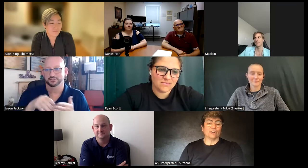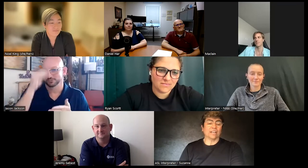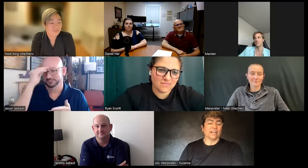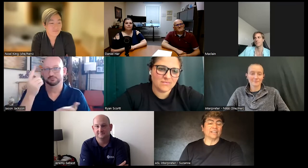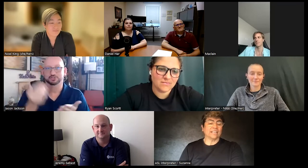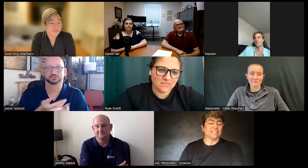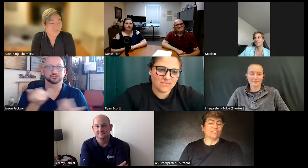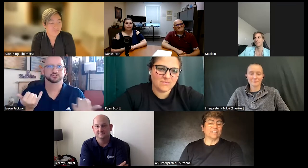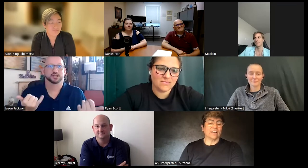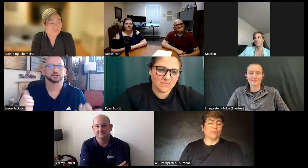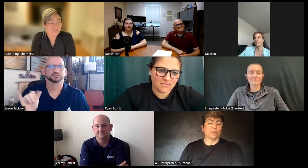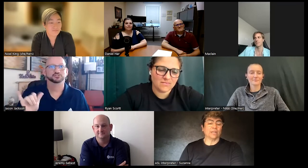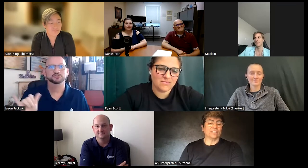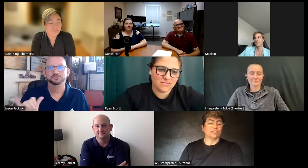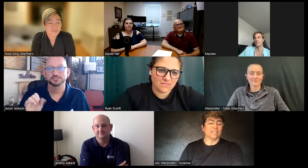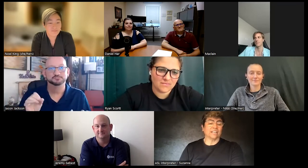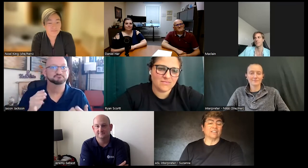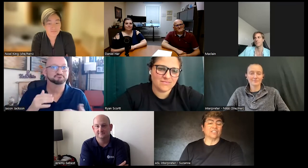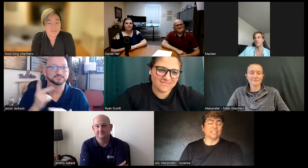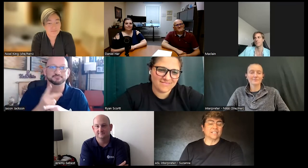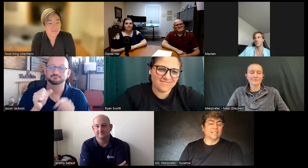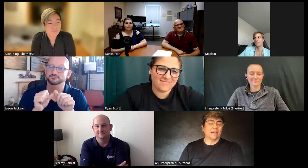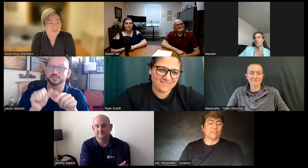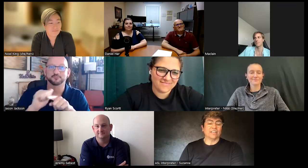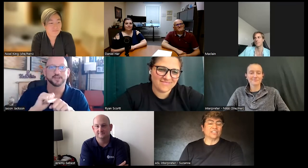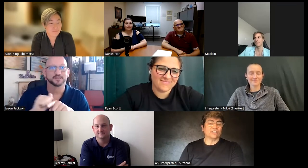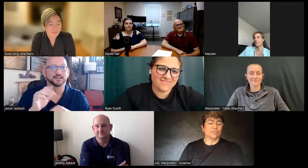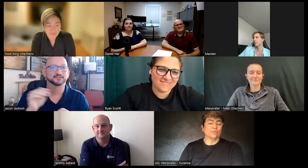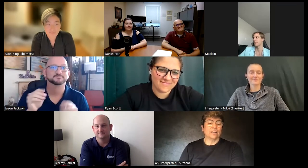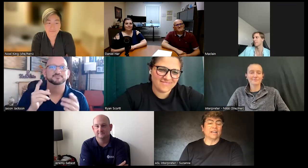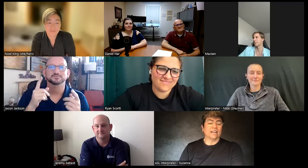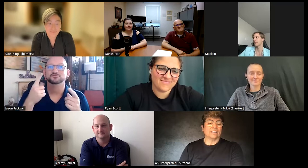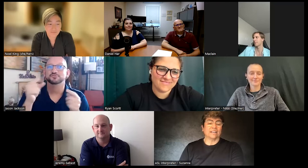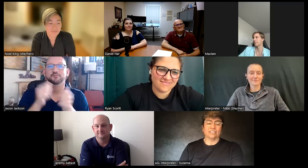learning things every day with related to technology everything's new and I